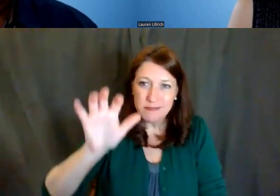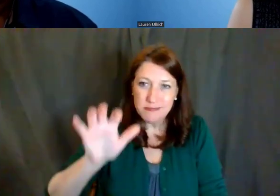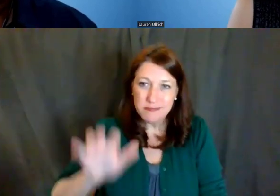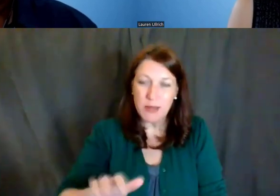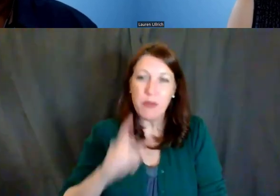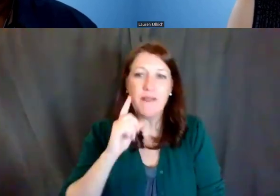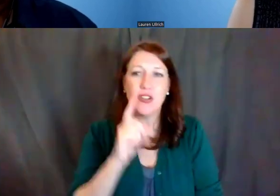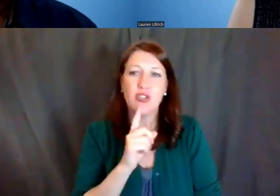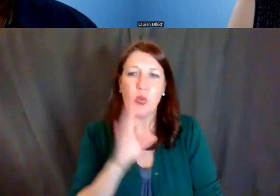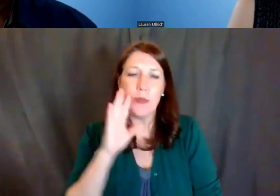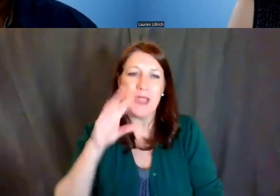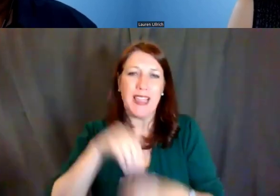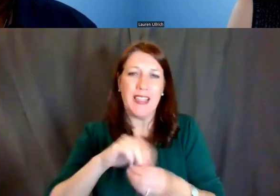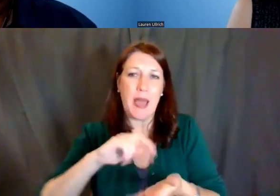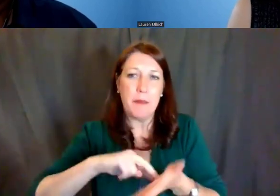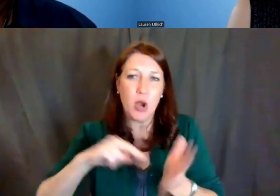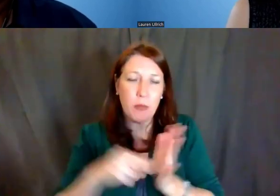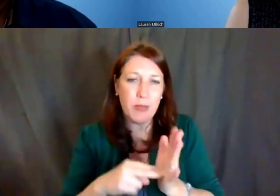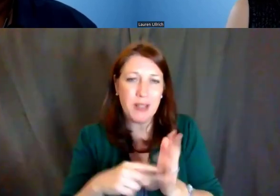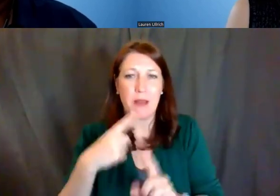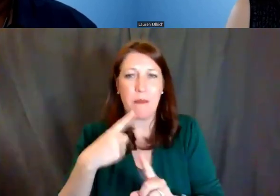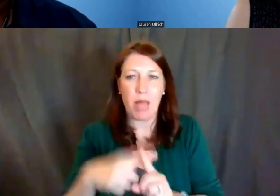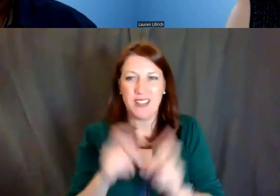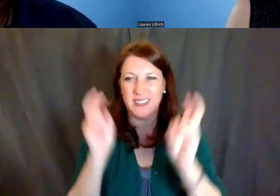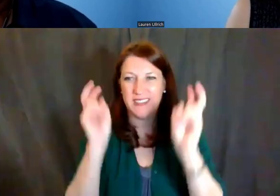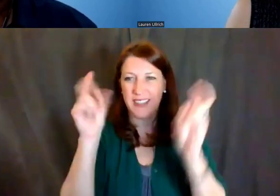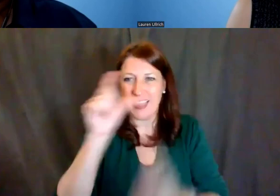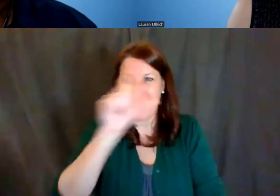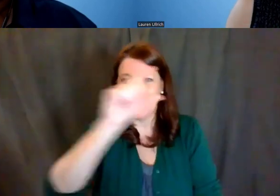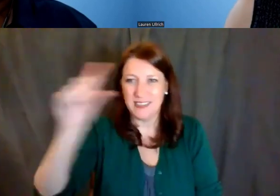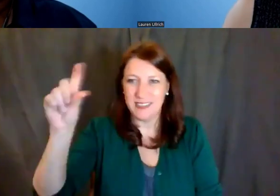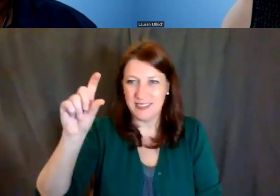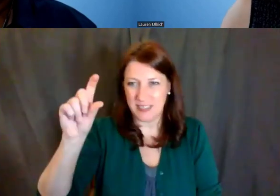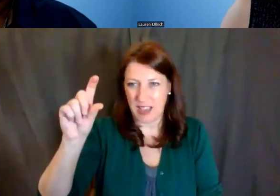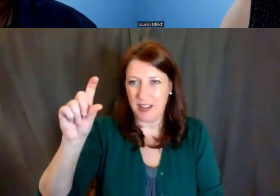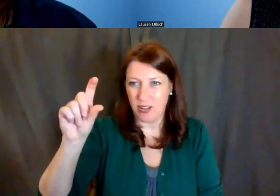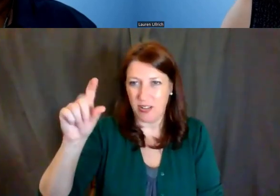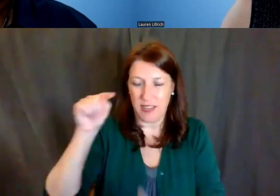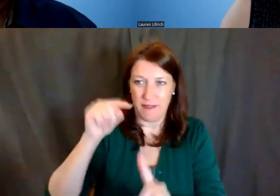and usually the title as well. That's how you can tell if it's a specific diversity targeted award.